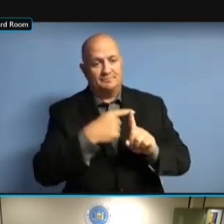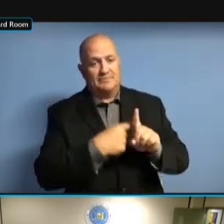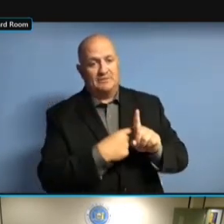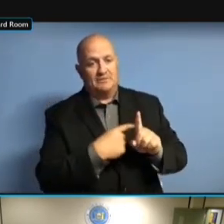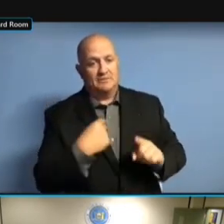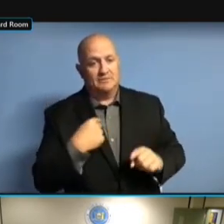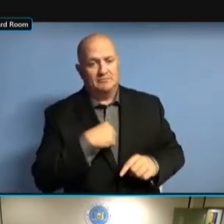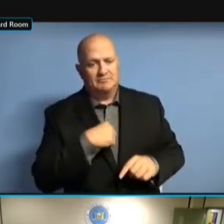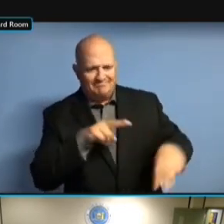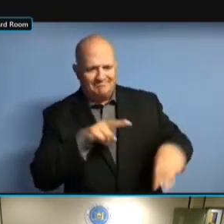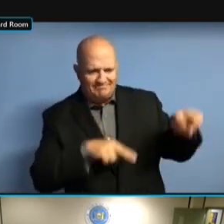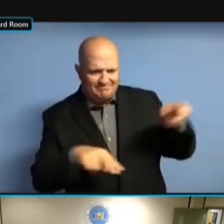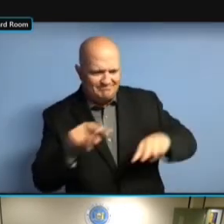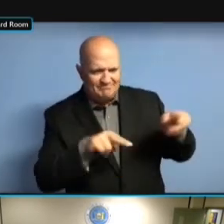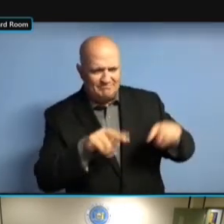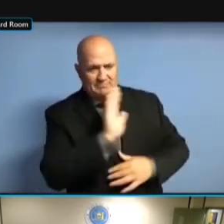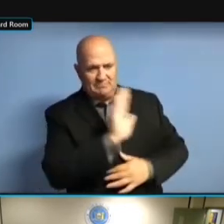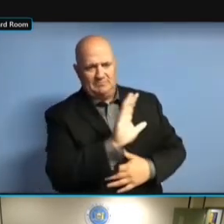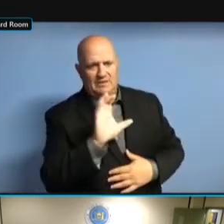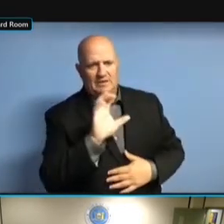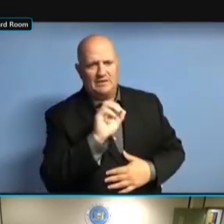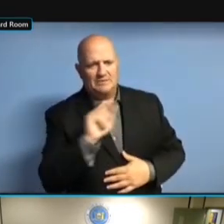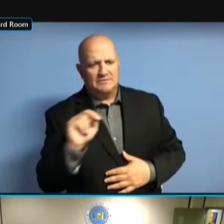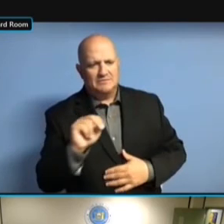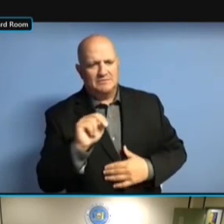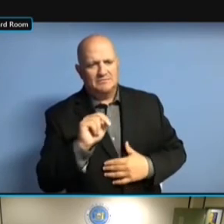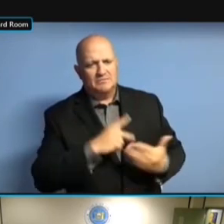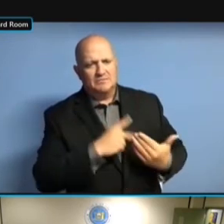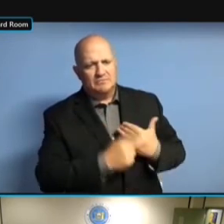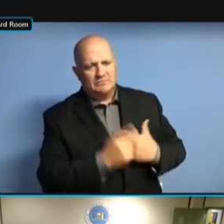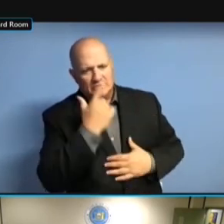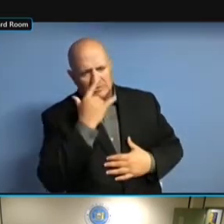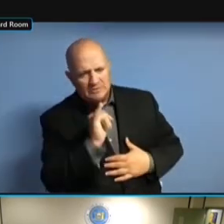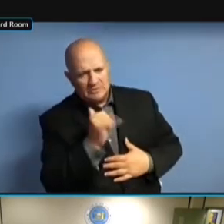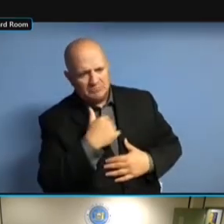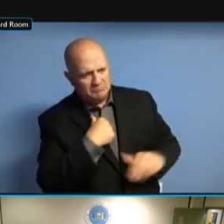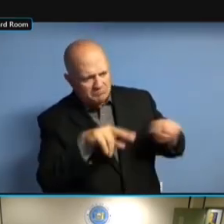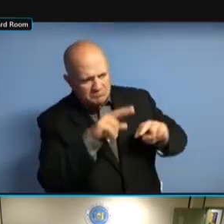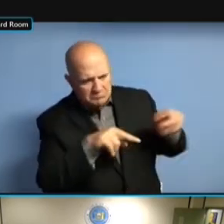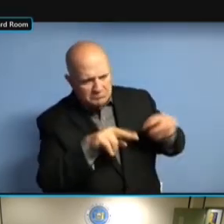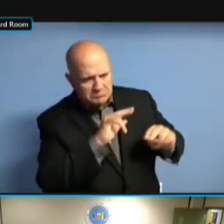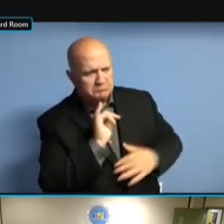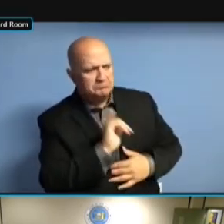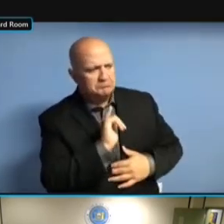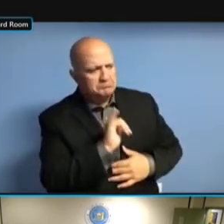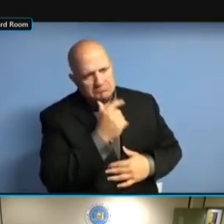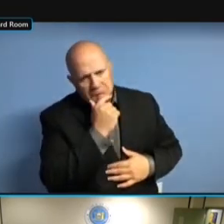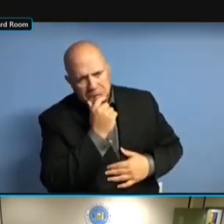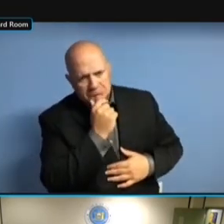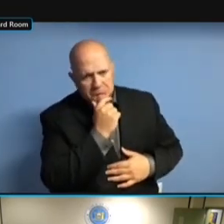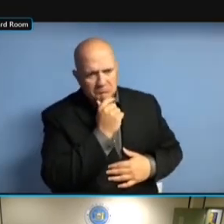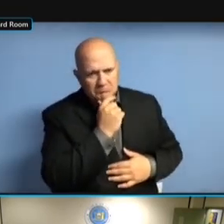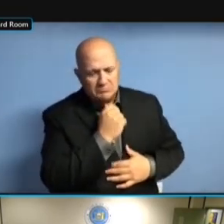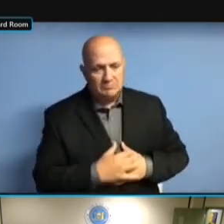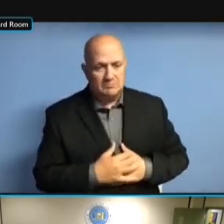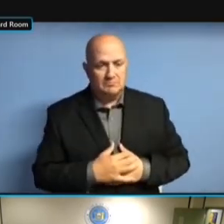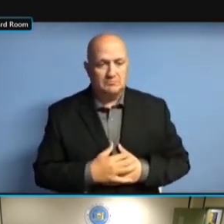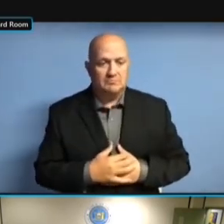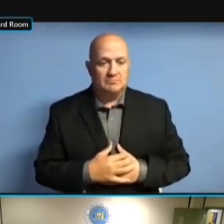FOR SECURITY, I'M HAPPY TO FOR SECURITY, I'M HAPPY TO ANNOUNCE FOR SECURITY, I'M HAPPY TO ANNOUNCE WE'VE FOR SECURITY, I'M HAPPY TO ANNOUNCE WE'VE FILLED FOR SECURITY, I'M HAPPY TO ANNOUNCE WE'VE FILLED THE FOR SECURITY, I'M HAPPY TO ANNOUNCE WE'VE FILLED THE CHIEF ANNOUNCE WE'VE FILLED THE CHIEF ANNOUNCE WE'VE FILLED THE CHIEF INFORMATION ANNOUNCE WE'VE FILLED THE CHIEF INFORMATION SECURITY ANNOUNCE WE'VE FILLED THE CHIEF INFORMATION SECURITY OFFICER INFORMATION SECURITY OFFICER INFORMATION SECURITY OFFICER POSITION. POSITION. POSITION. BEN POSITION. BEN SPEAR POSITION. BEN SPEAR SERVED POSITION. BEN SPEAR SERVED AS POSITION. BEN SPEAR SERVED AS THE POSITION. BEN SPEAR SERVED AS THE DIRECTOR BEN SPEAR SERVED AS THE DIRECTOR BEN SPEAR SERVED AS THE DIRECTOR OF BEN SPEAR SERVED AS THE DIRECTOR OF THE